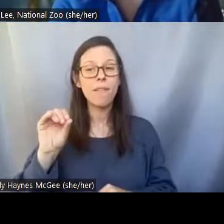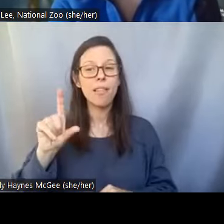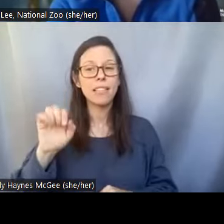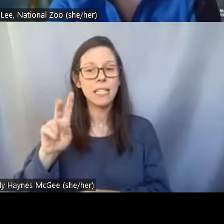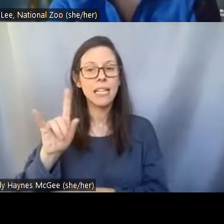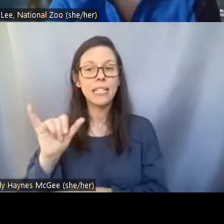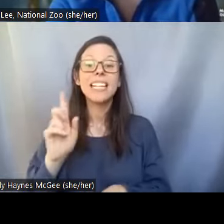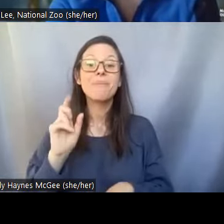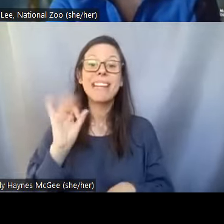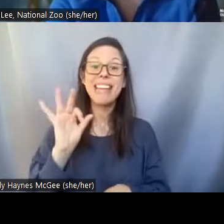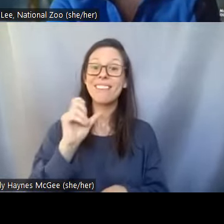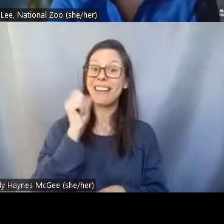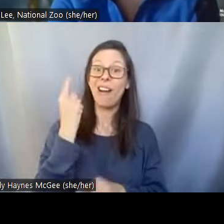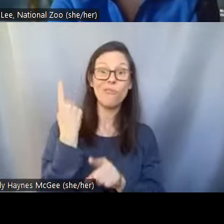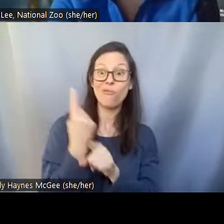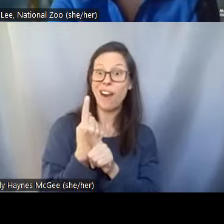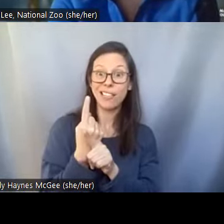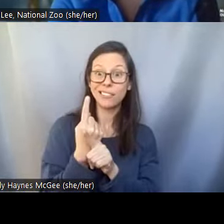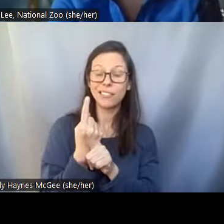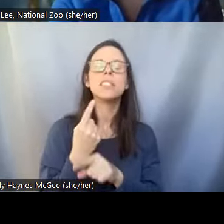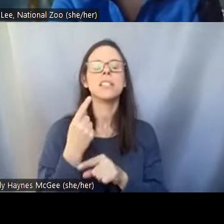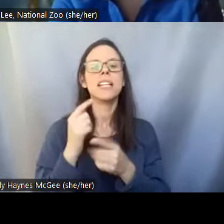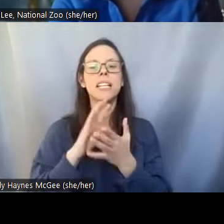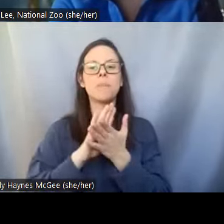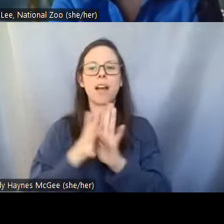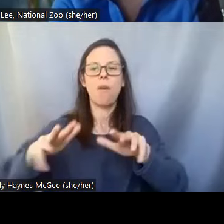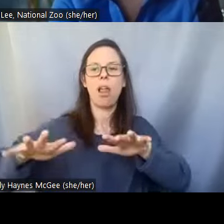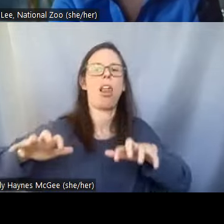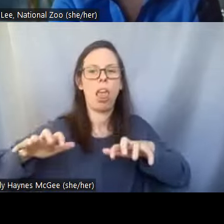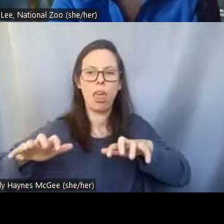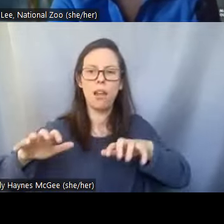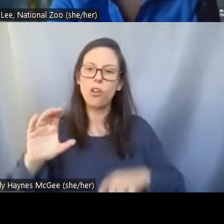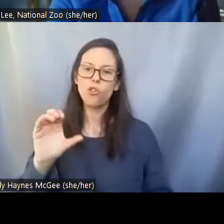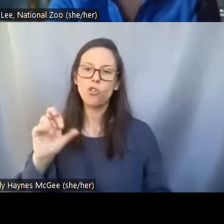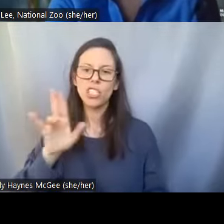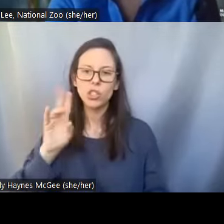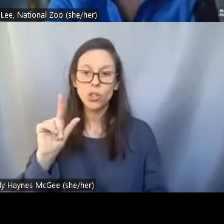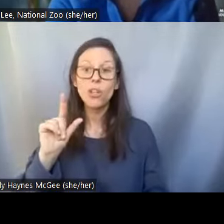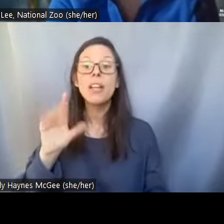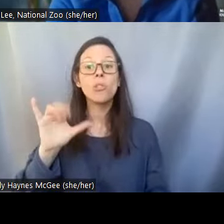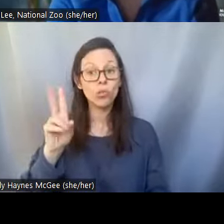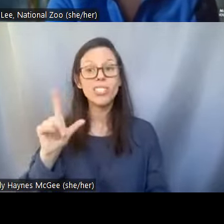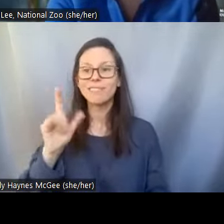they can also become crystallized and that crystal will again damage the cell. So that is the balance